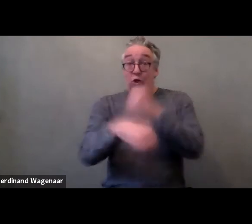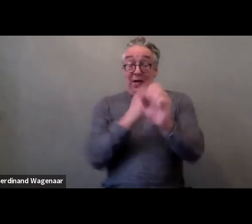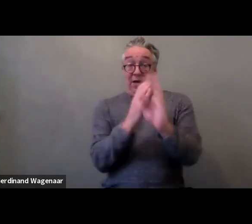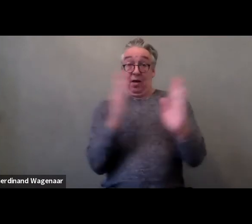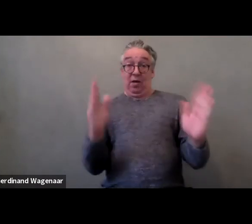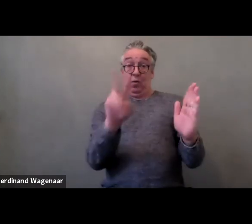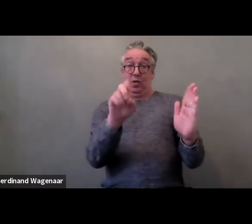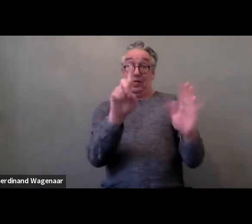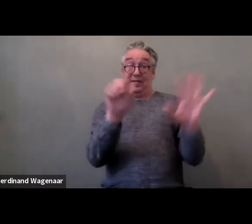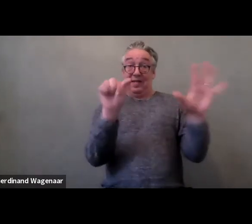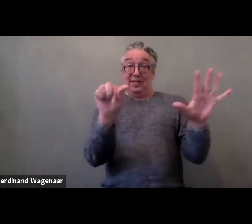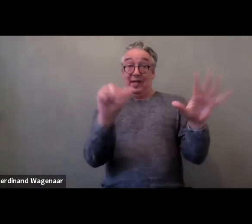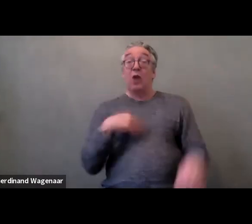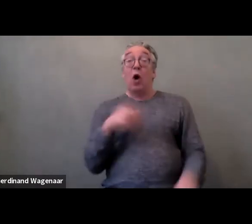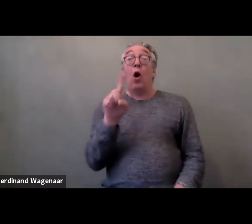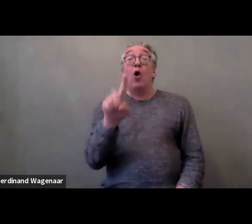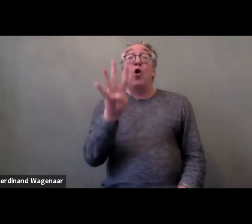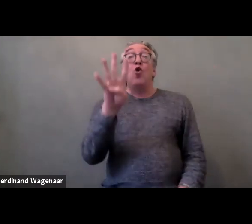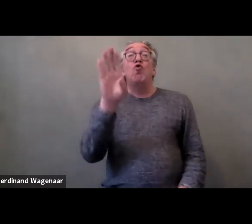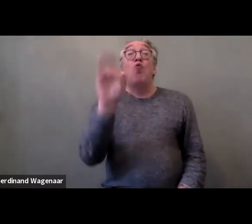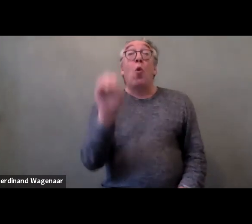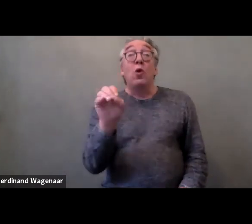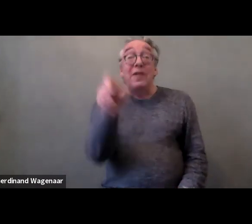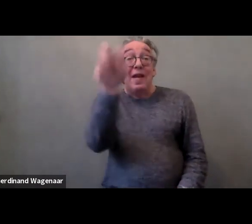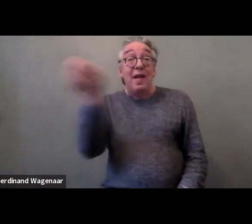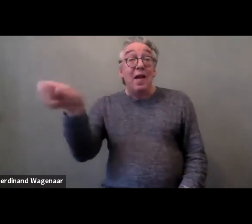And there is no way of knowing the final resolution in each case